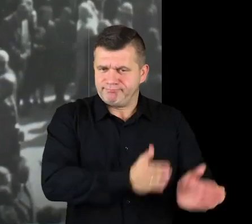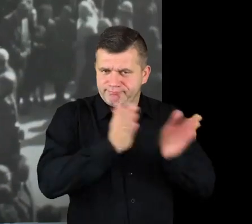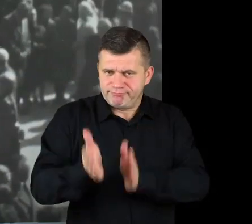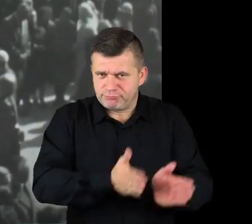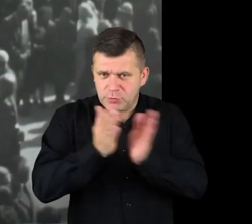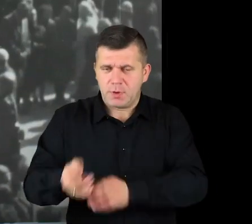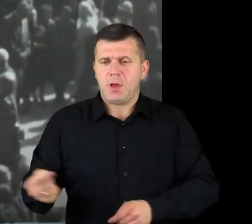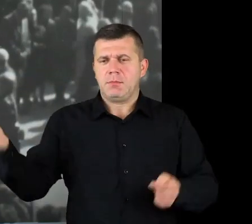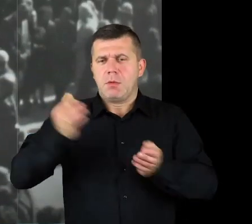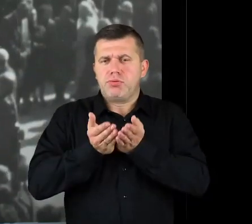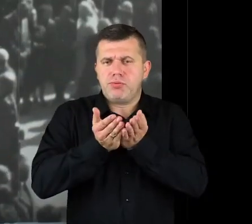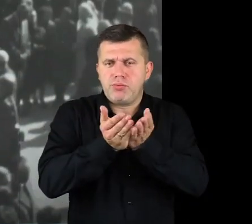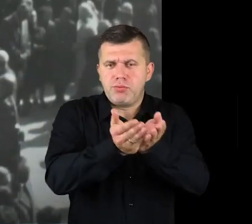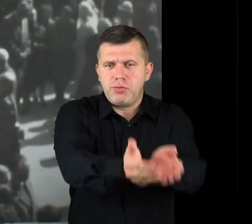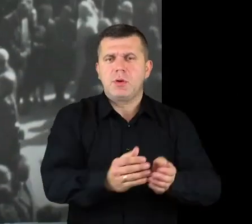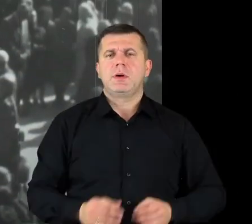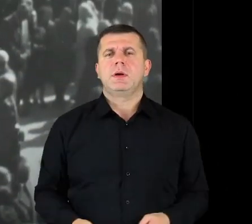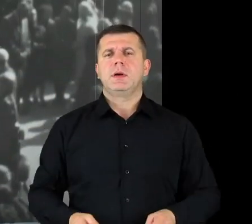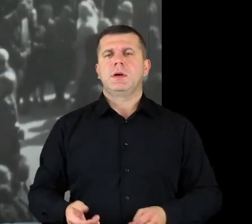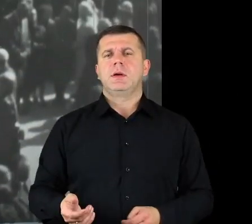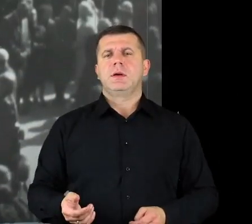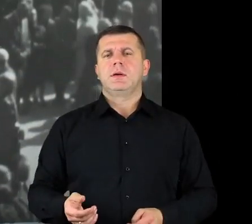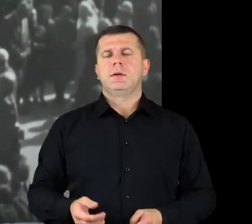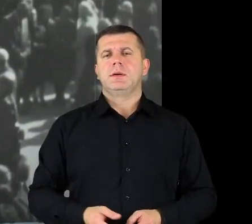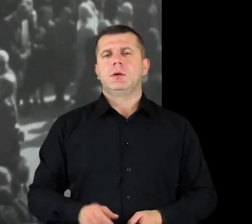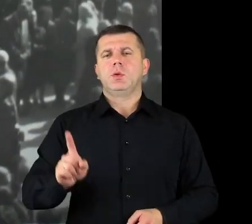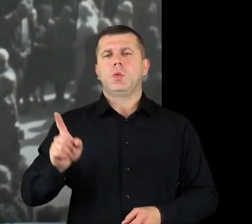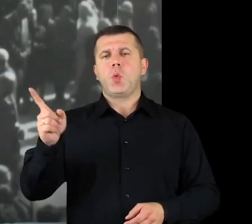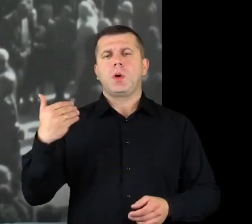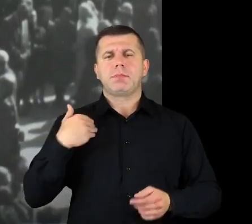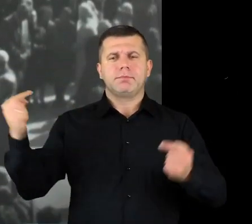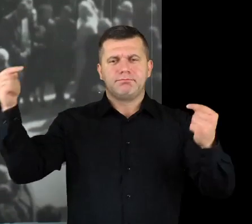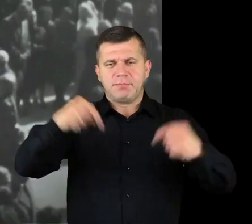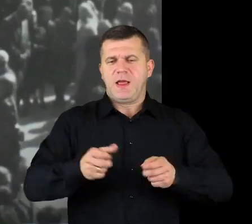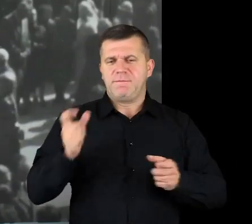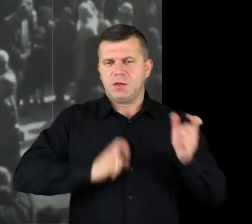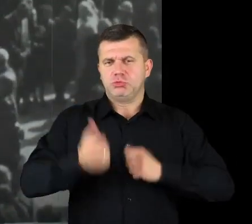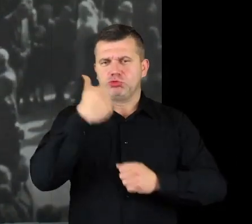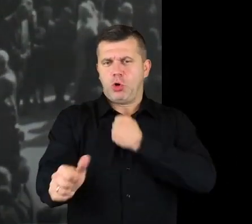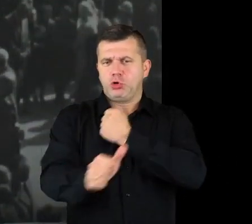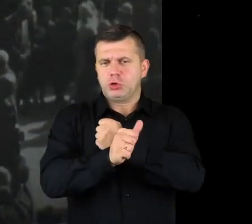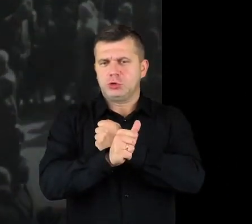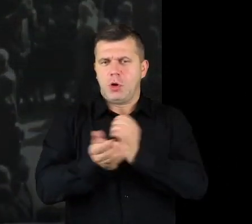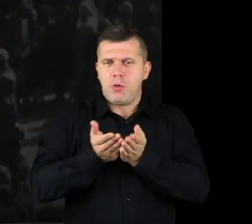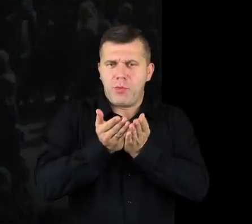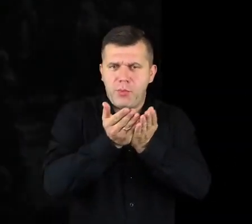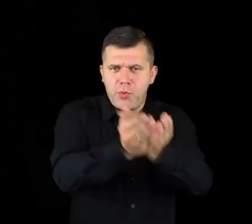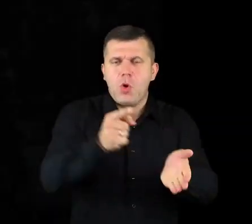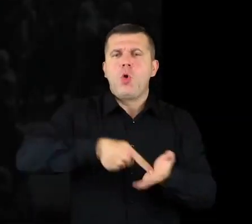They had it send here from up the river, up Vistula, a hundred and sixty boats, they created a bridge with them,